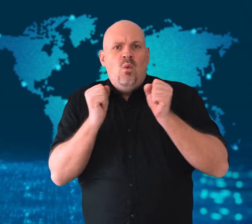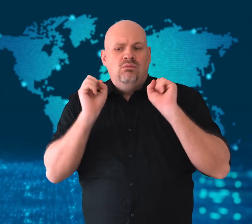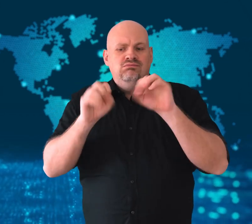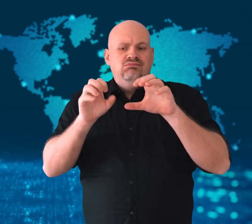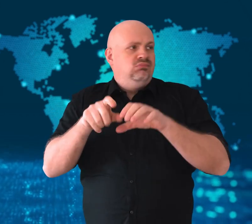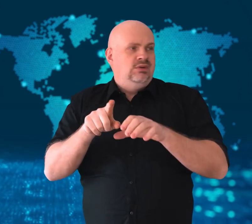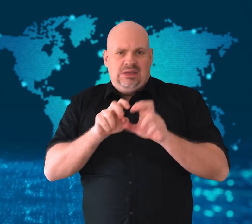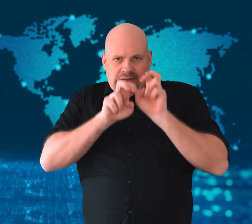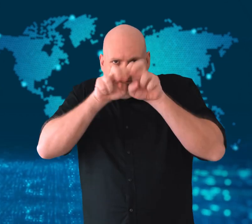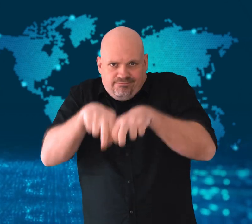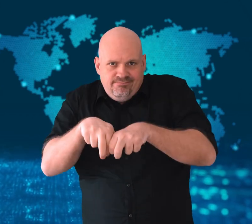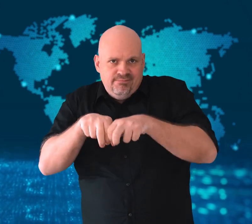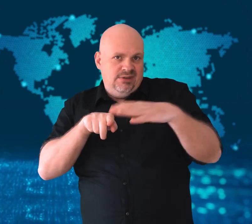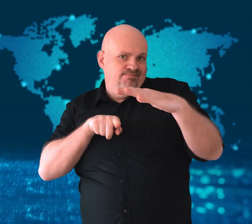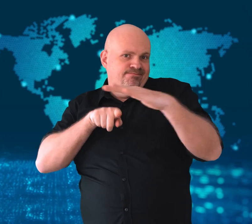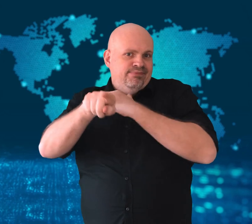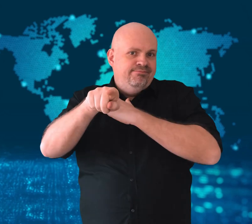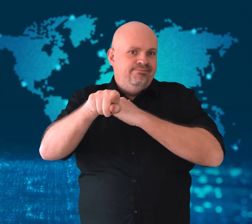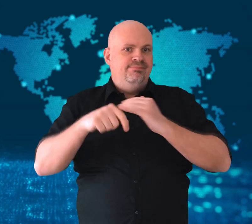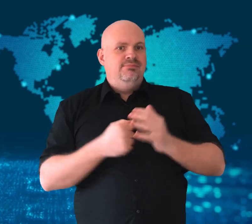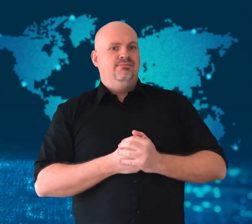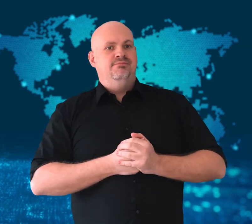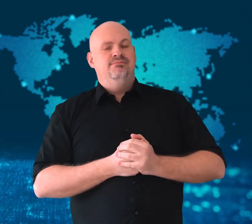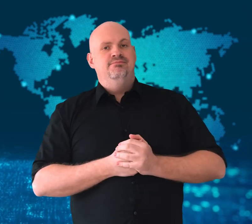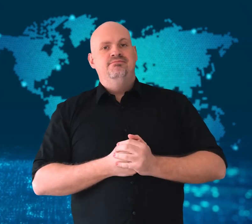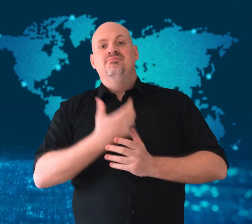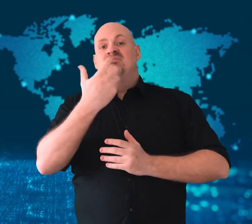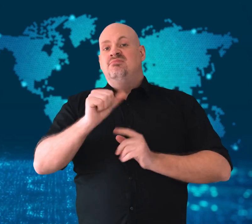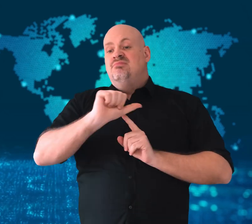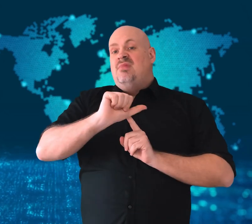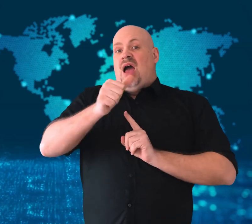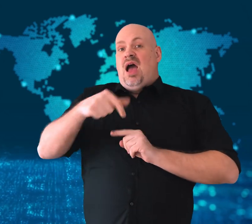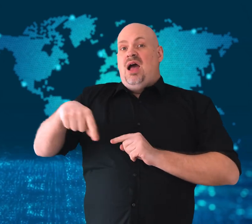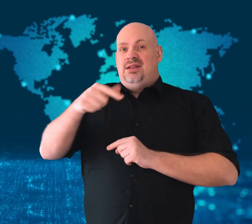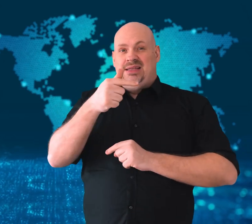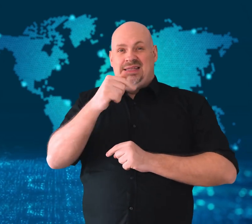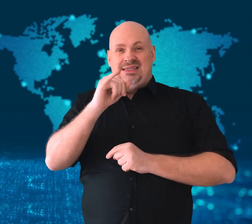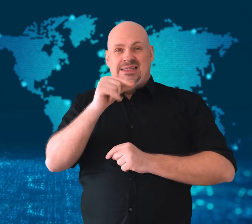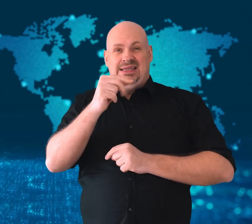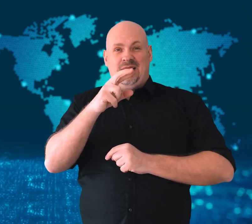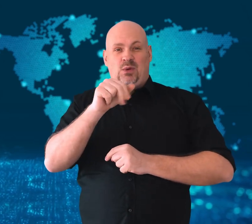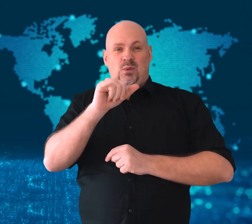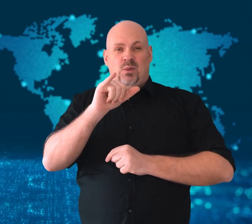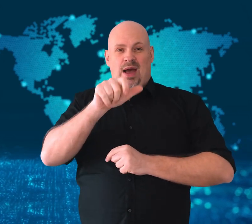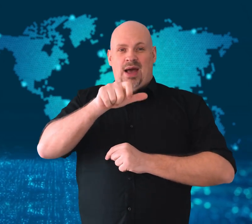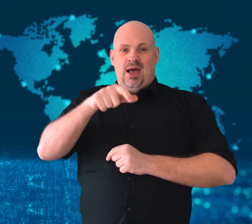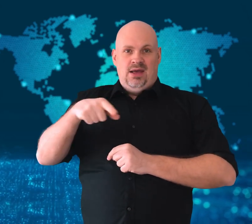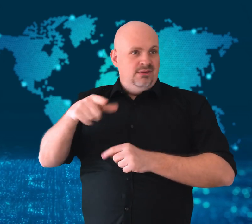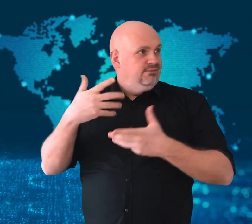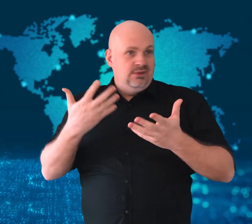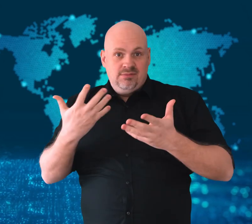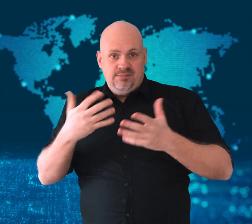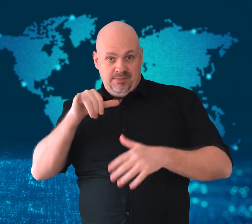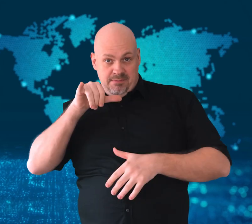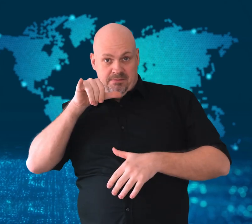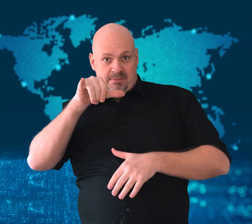Other Tigrayans cut a big hole in a panel to smuggle themselves in a